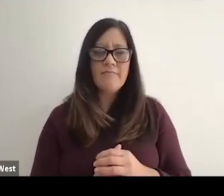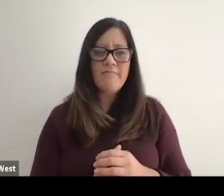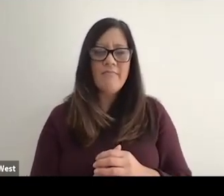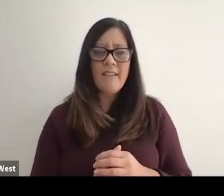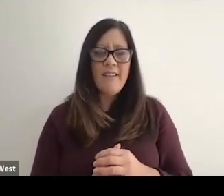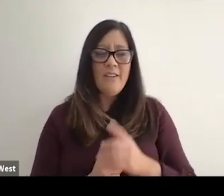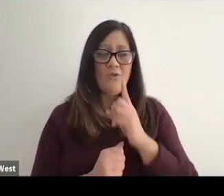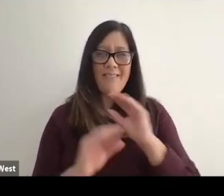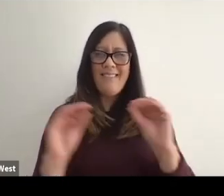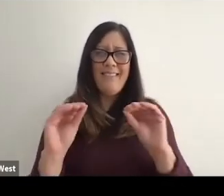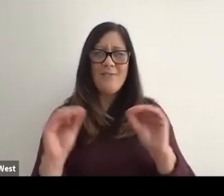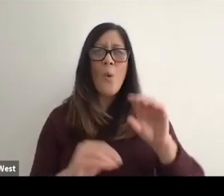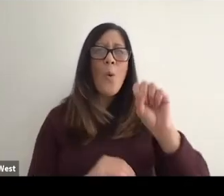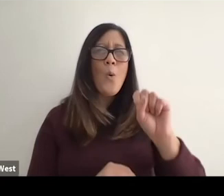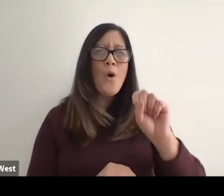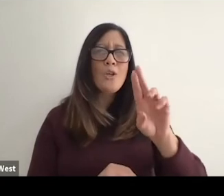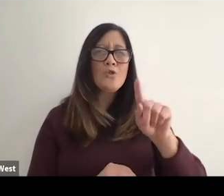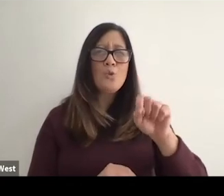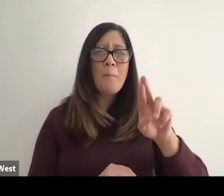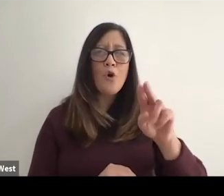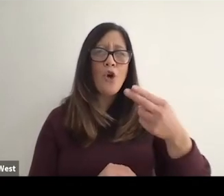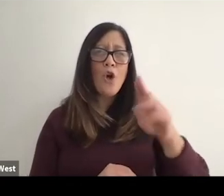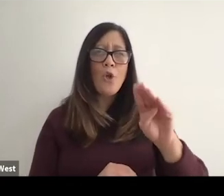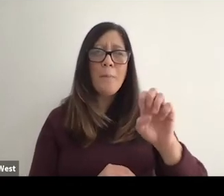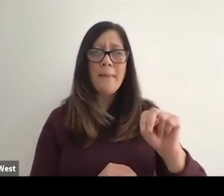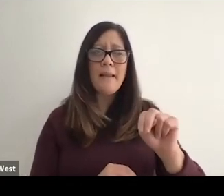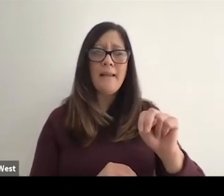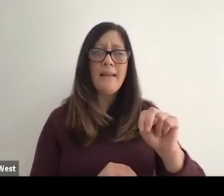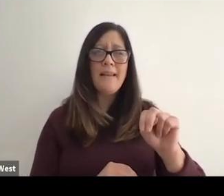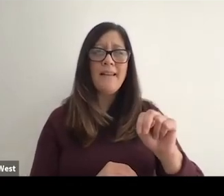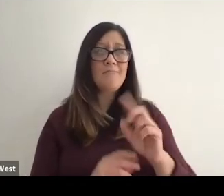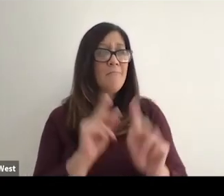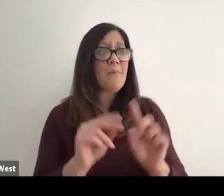There really is not a superhuman right. People are just showing up as their fully authentic selves,